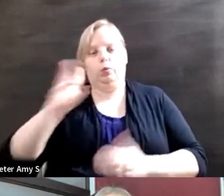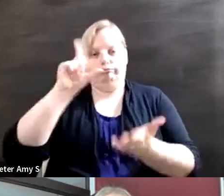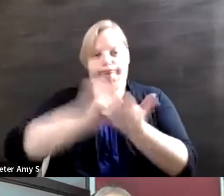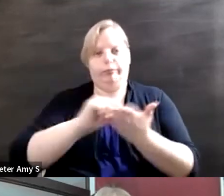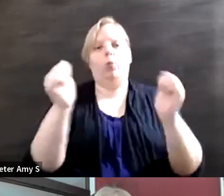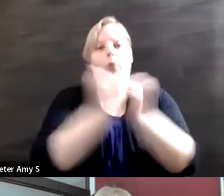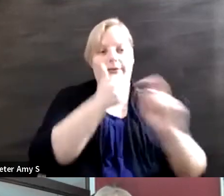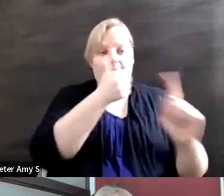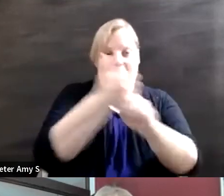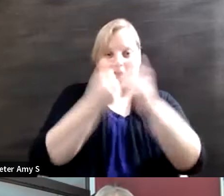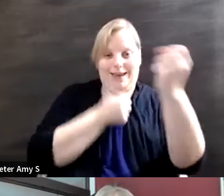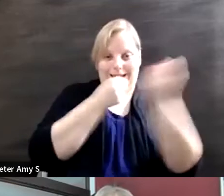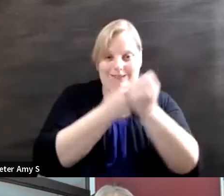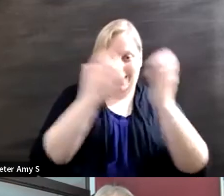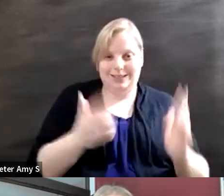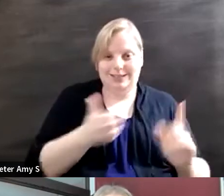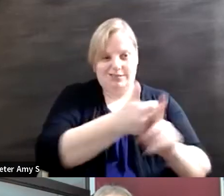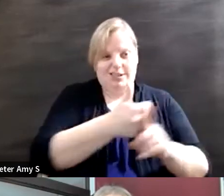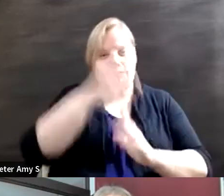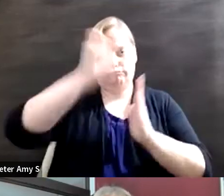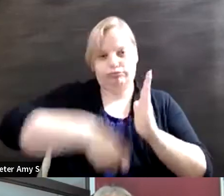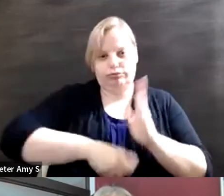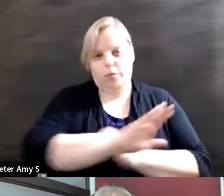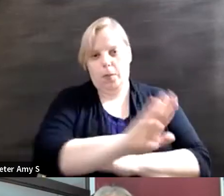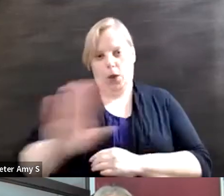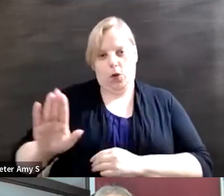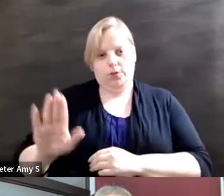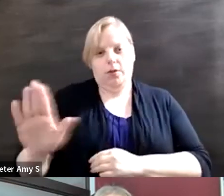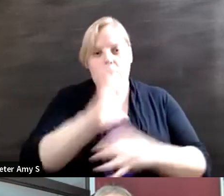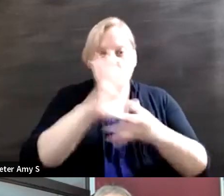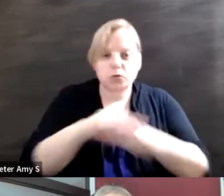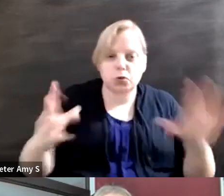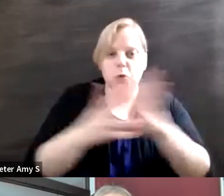and they were the lead authors and it's their voices and their stories that are leading and